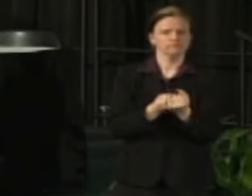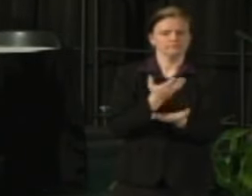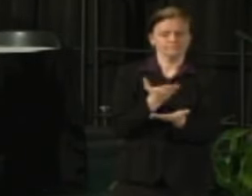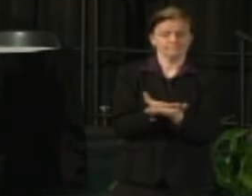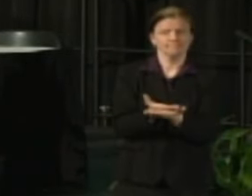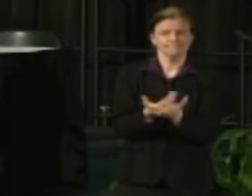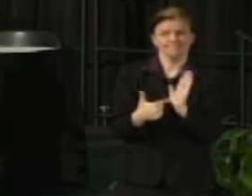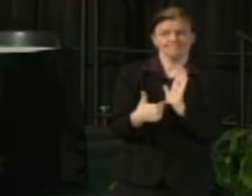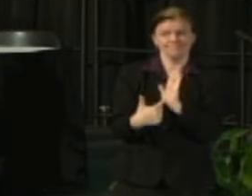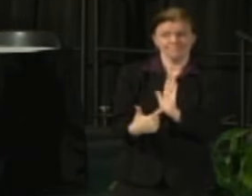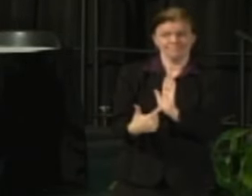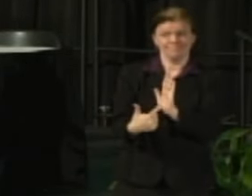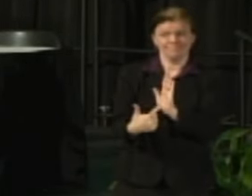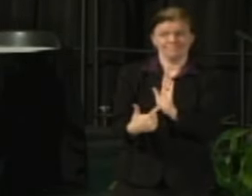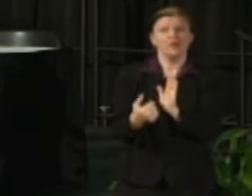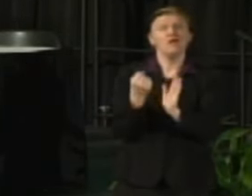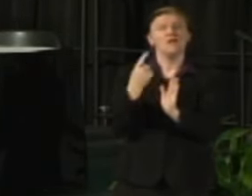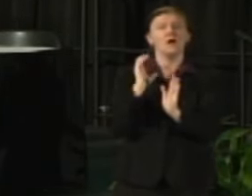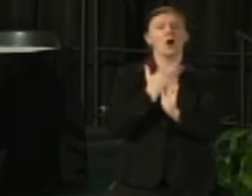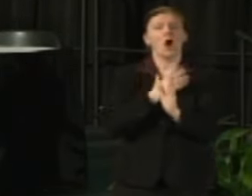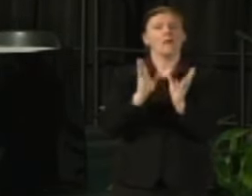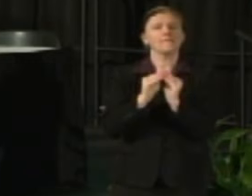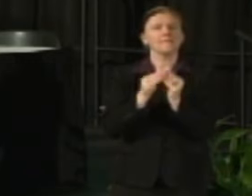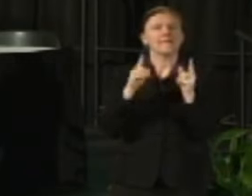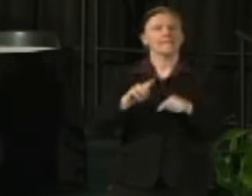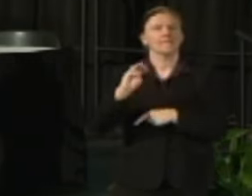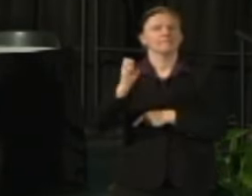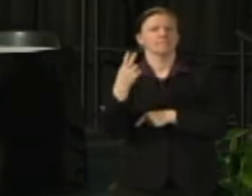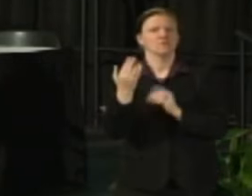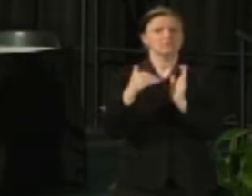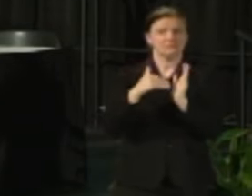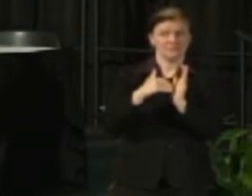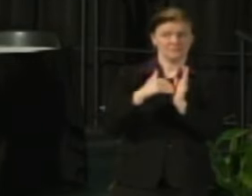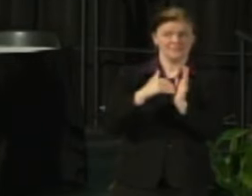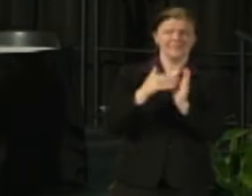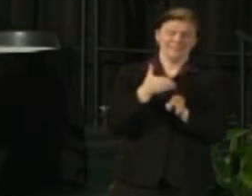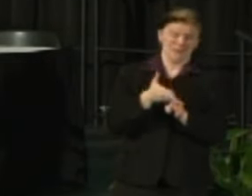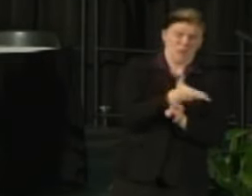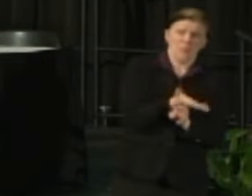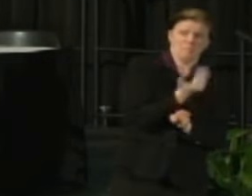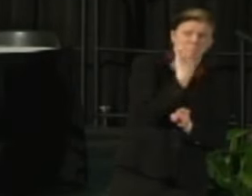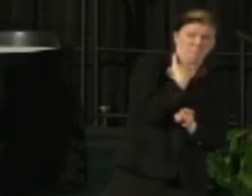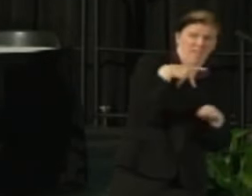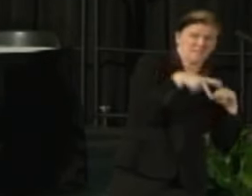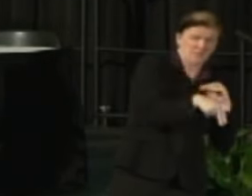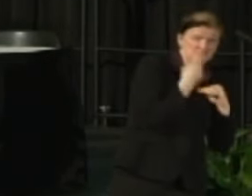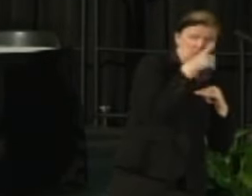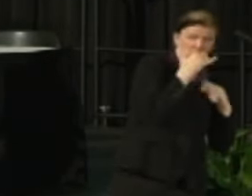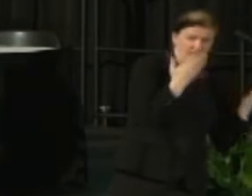for the March Board of Regent, what has been the impact of the cuts that we anticipate.